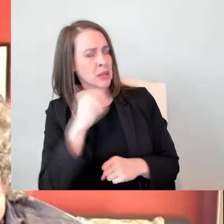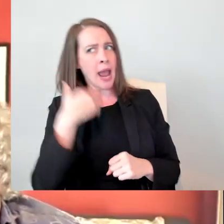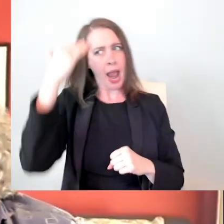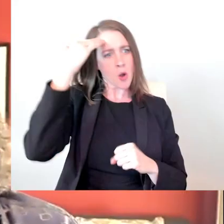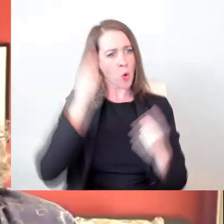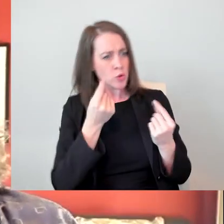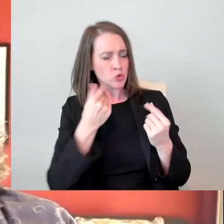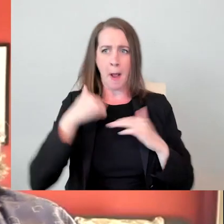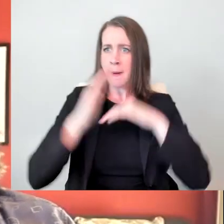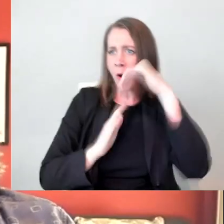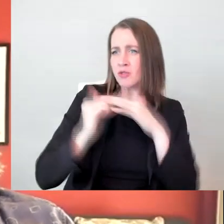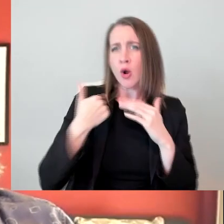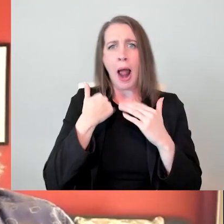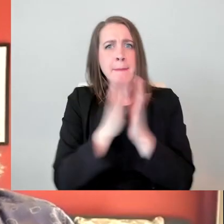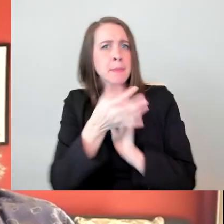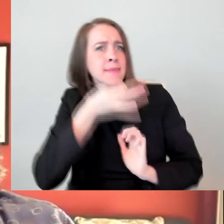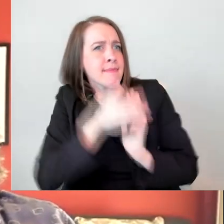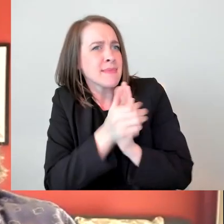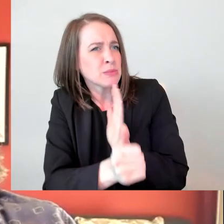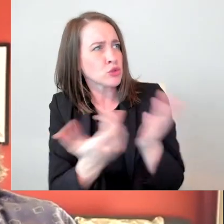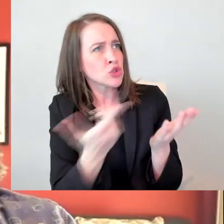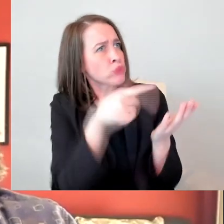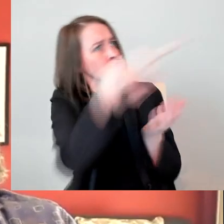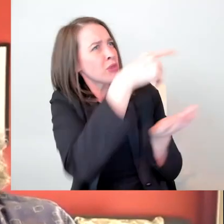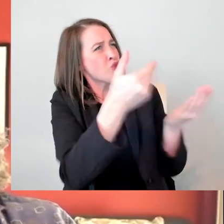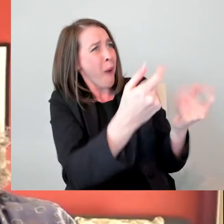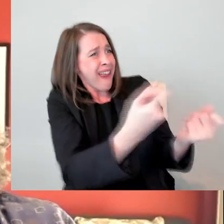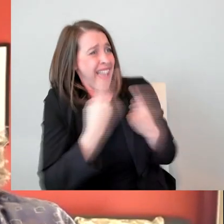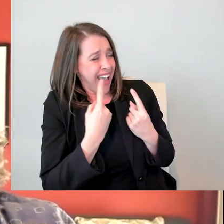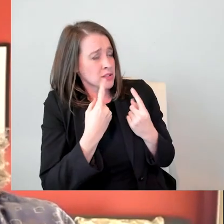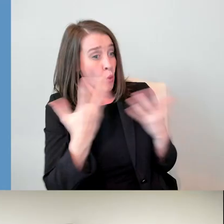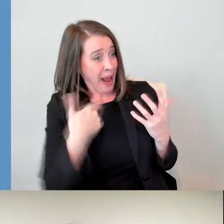I think there's kind of a universal piece of advice for just about any question.